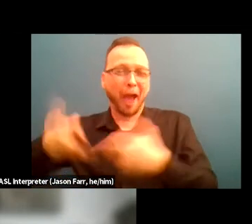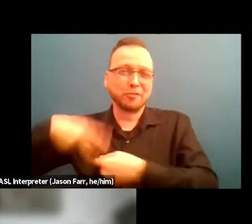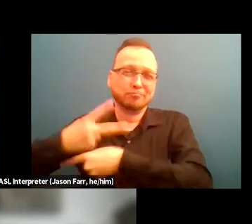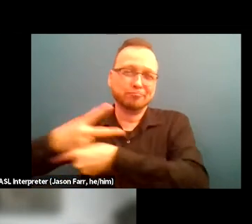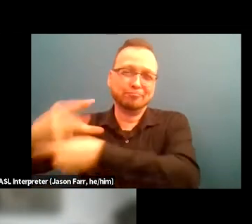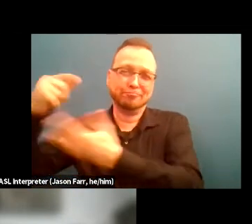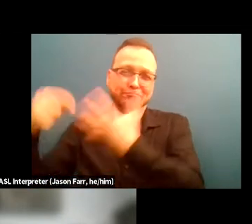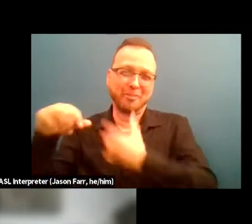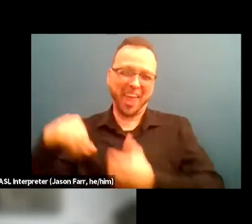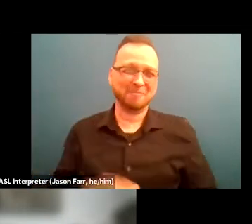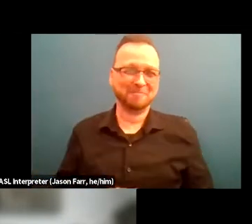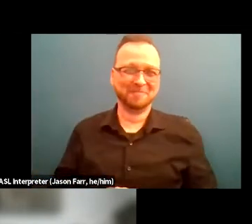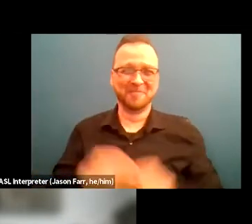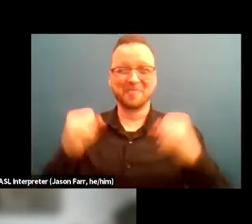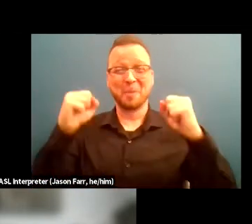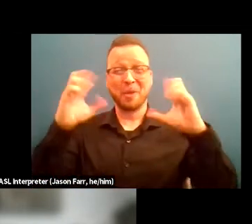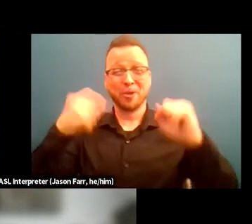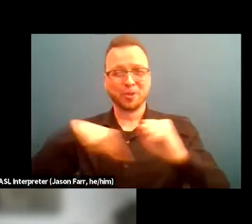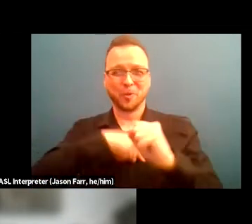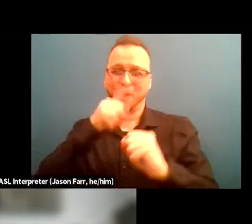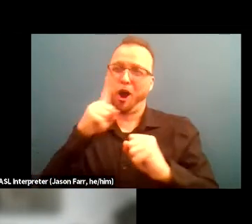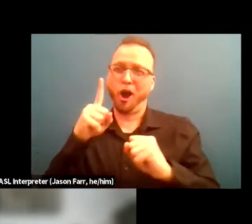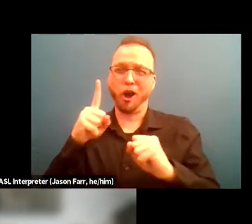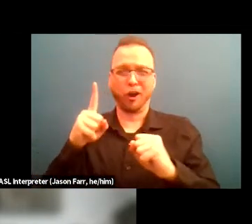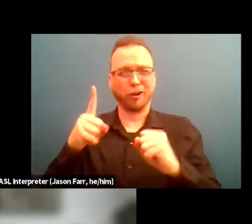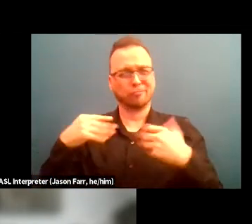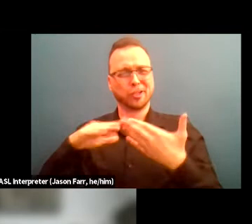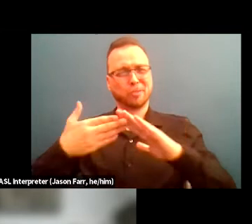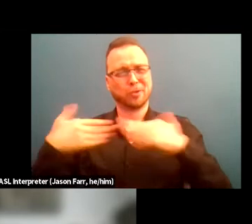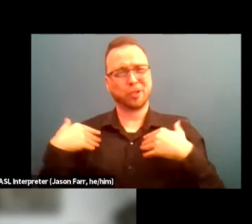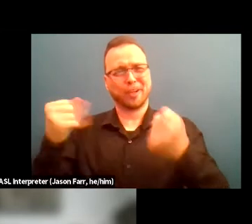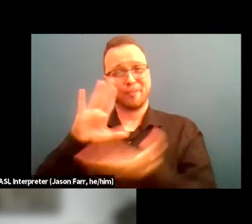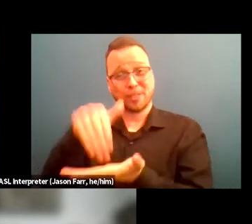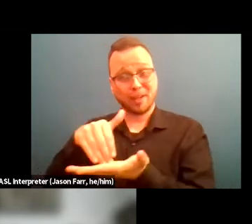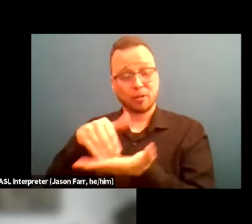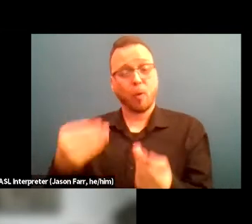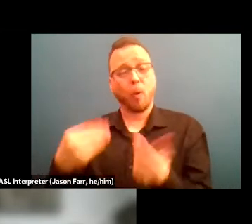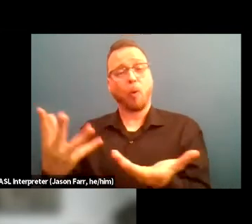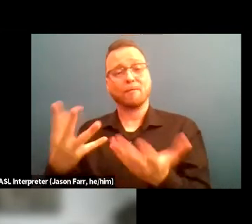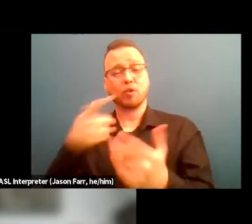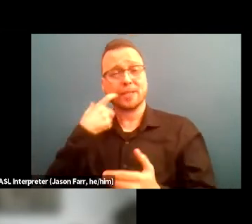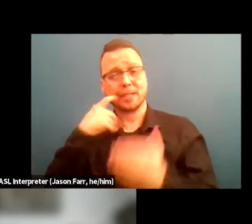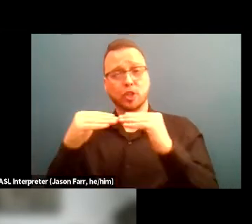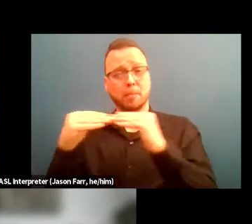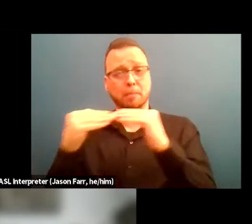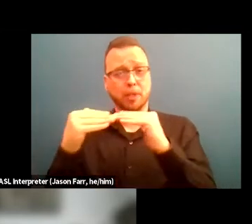Miracles is a community recovery center that offers addiction peer services to the African American community,